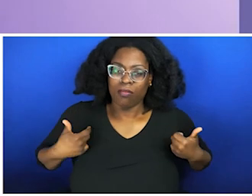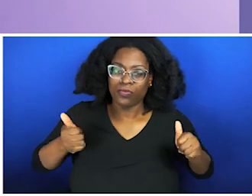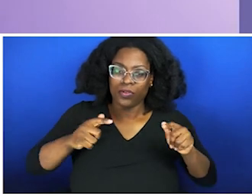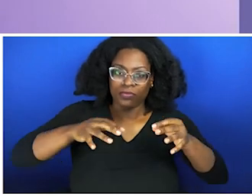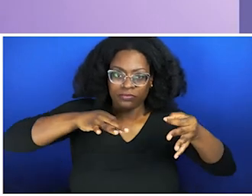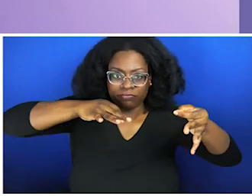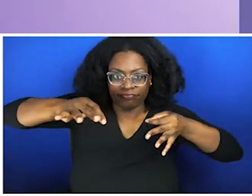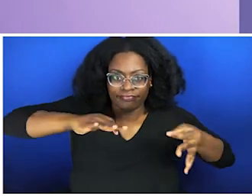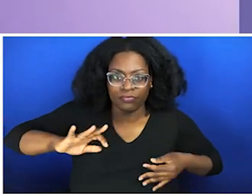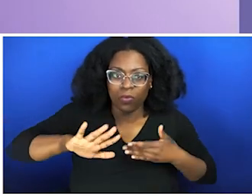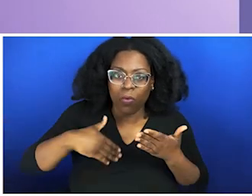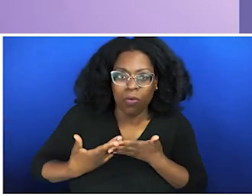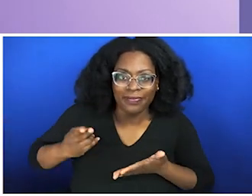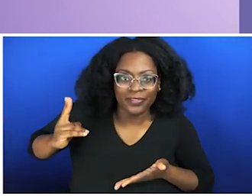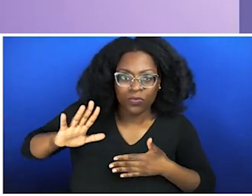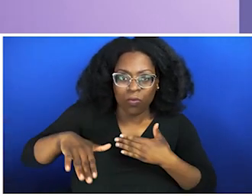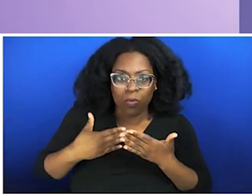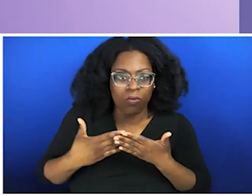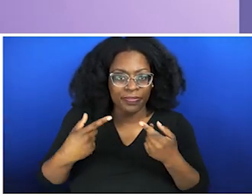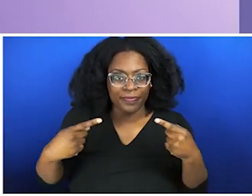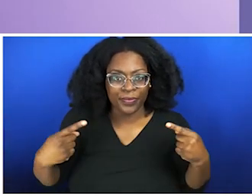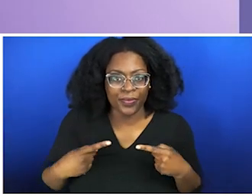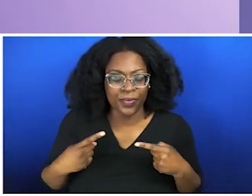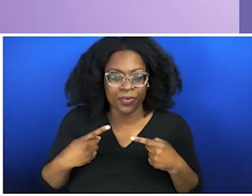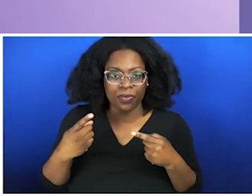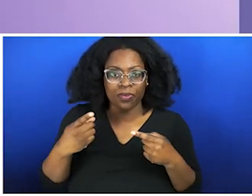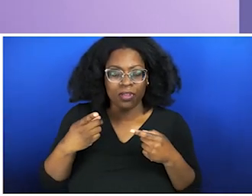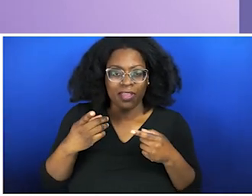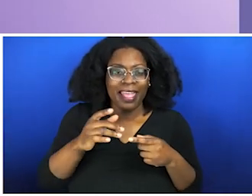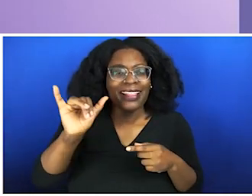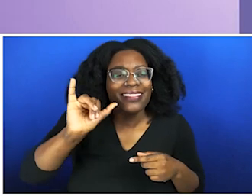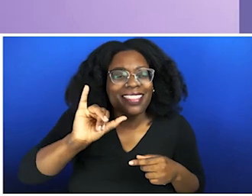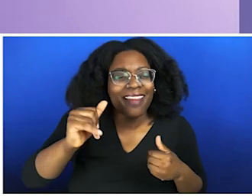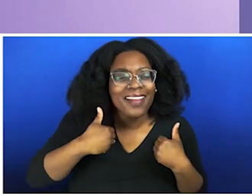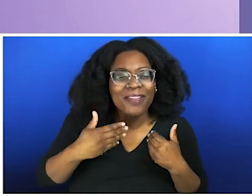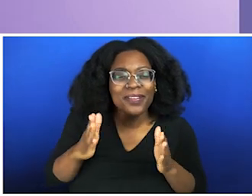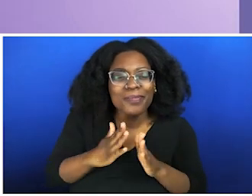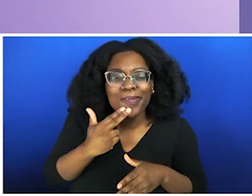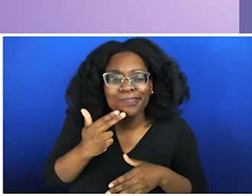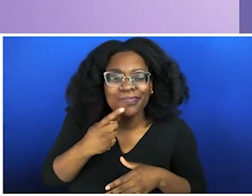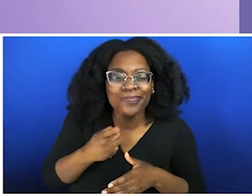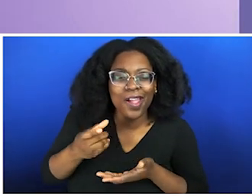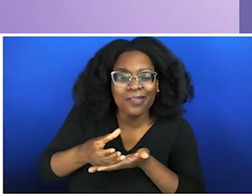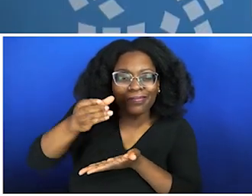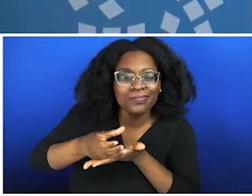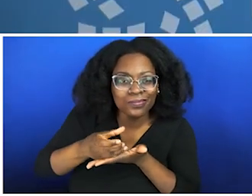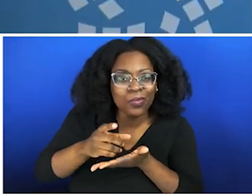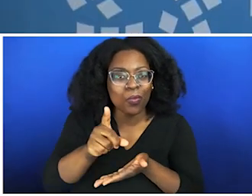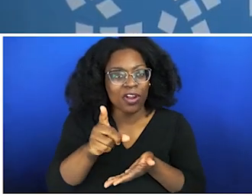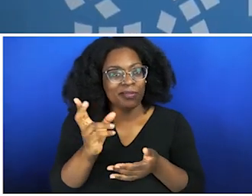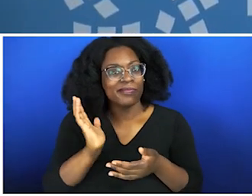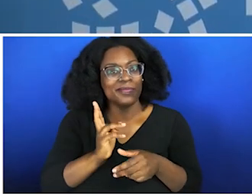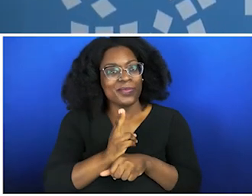do. I went to community college, City College, San Francisco. That also looks like self-judgments.